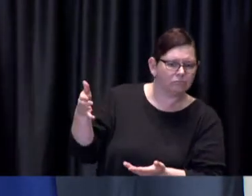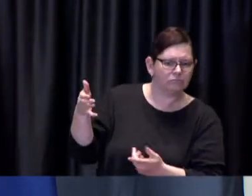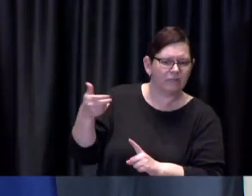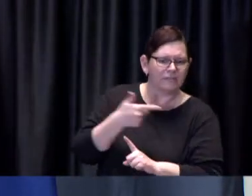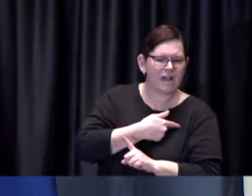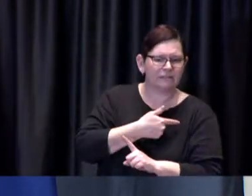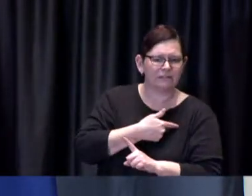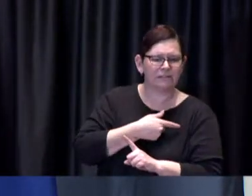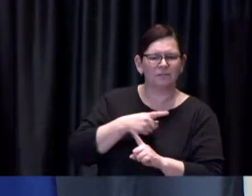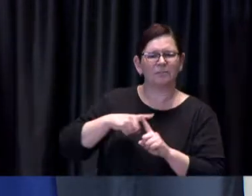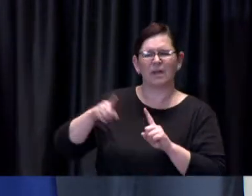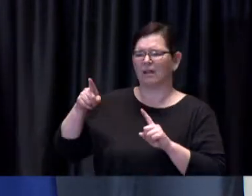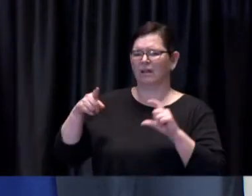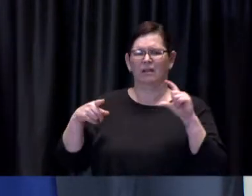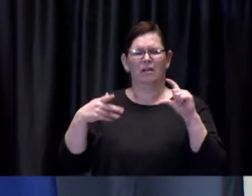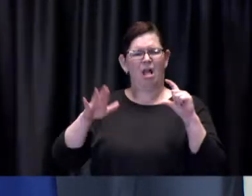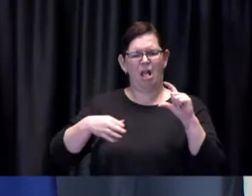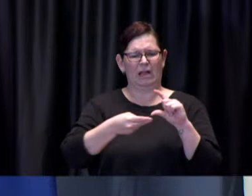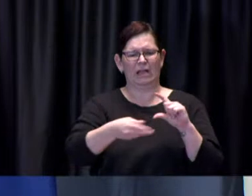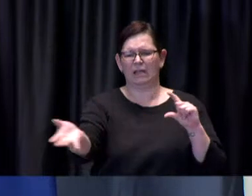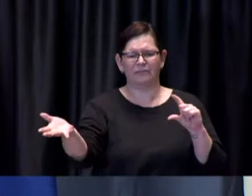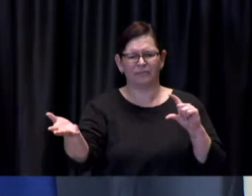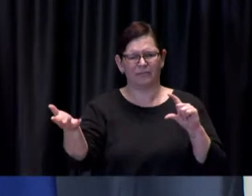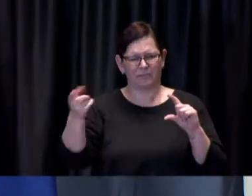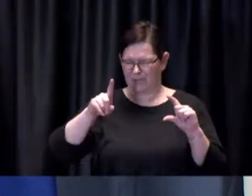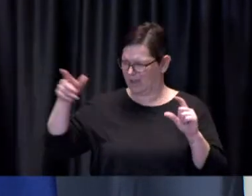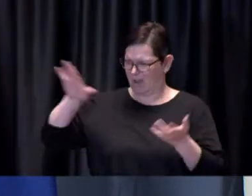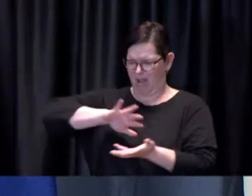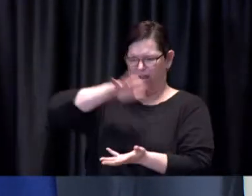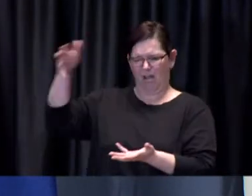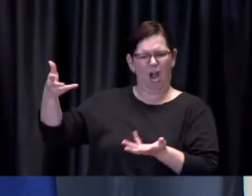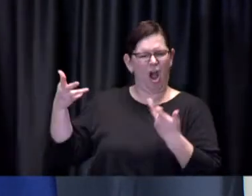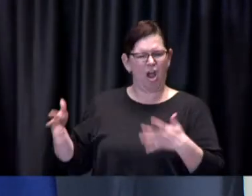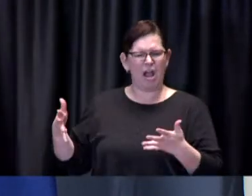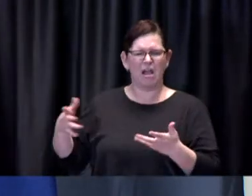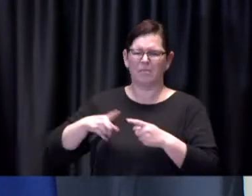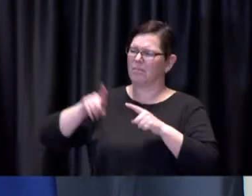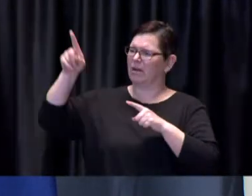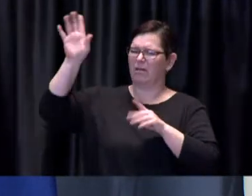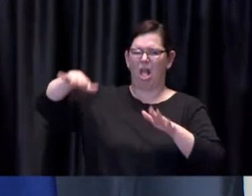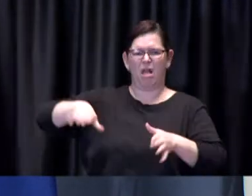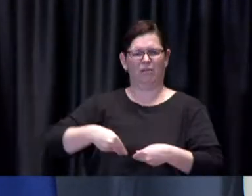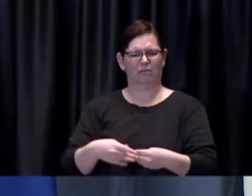government um but yet we've heard Premier Ford sort of point his finger at the federal